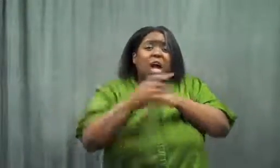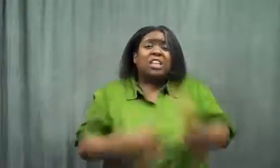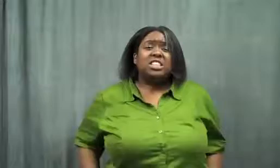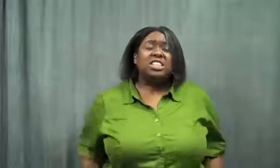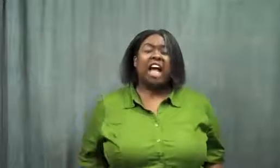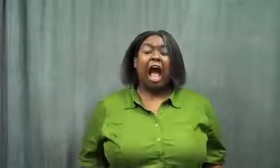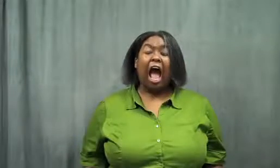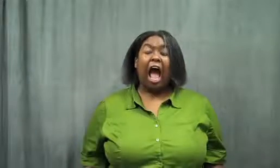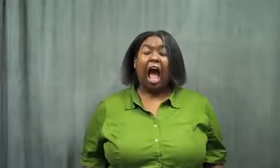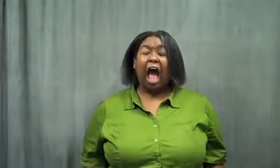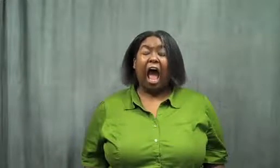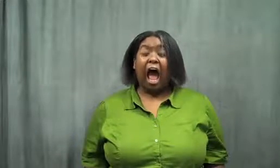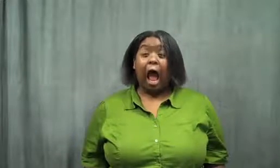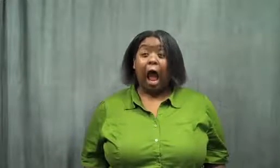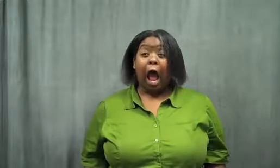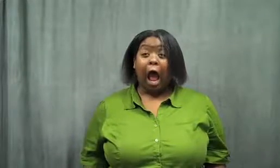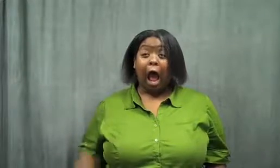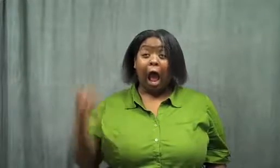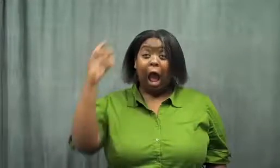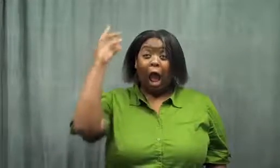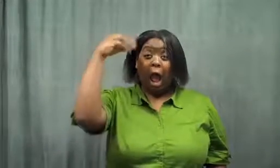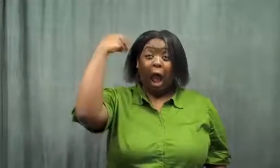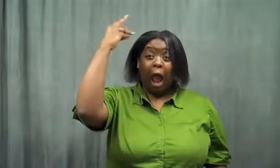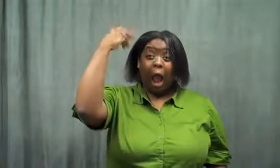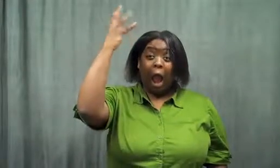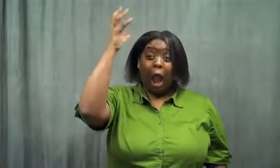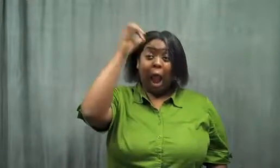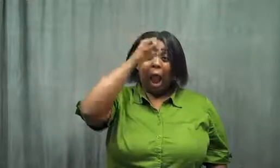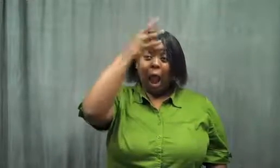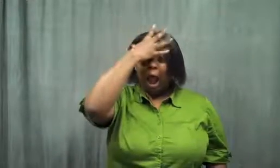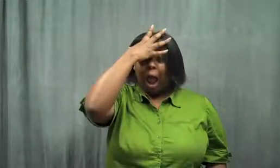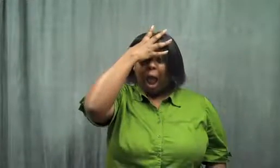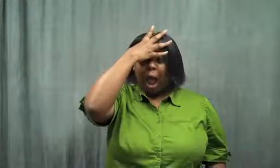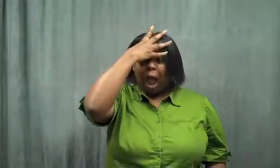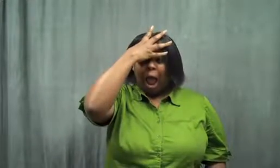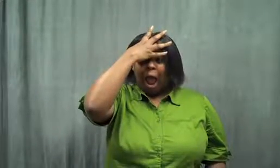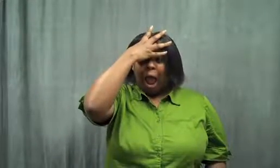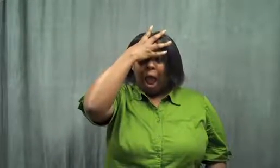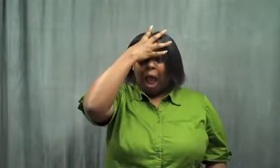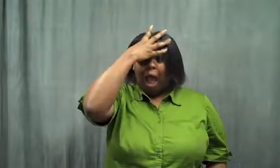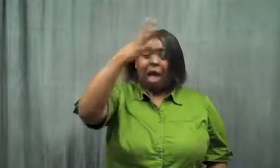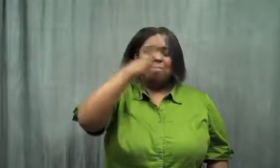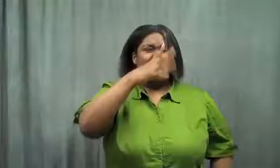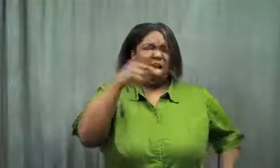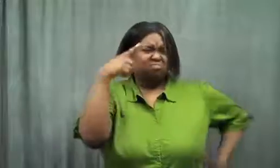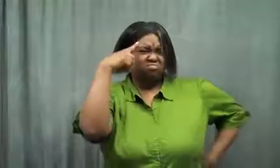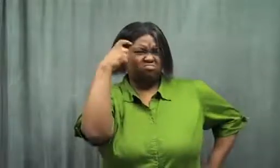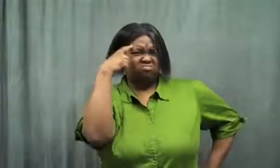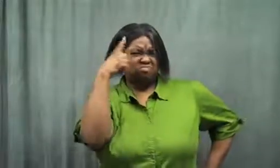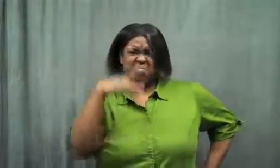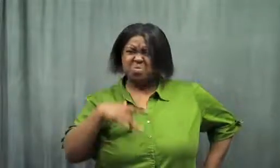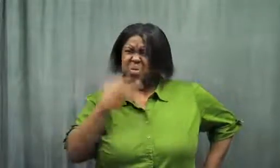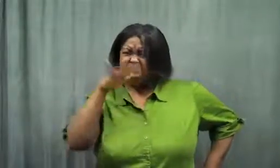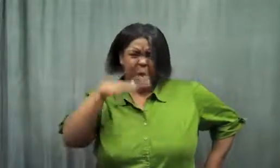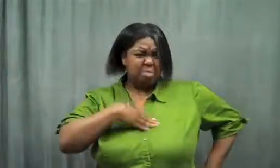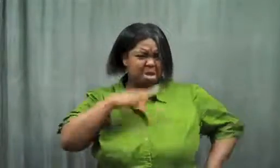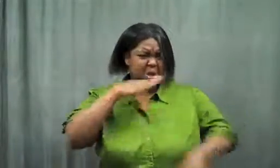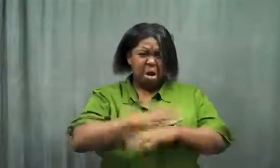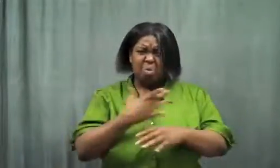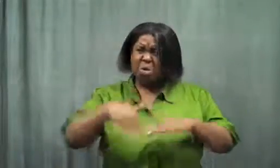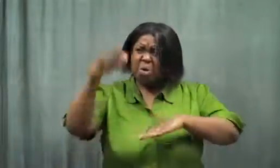I got in there, and ohhhh my lord!! My mother wondered what was wrong.